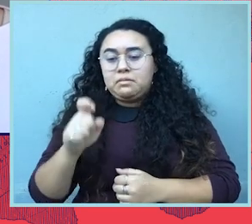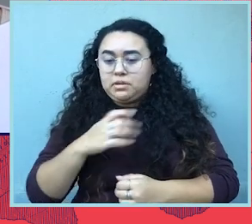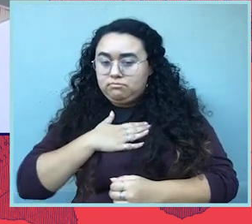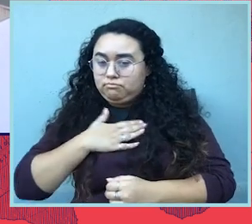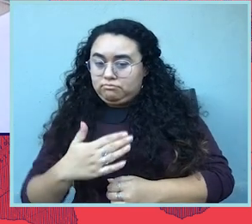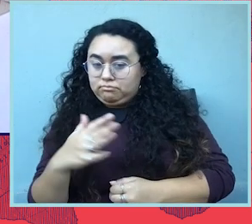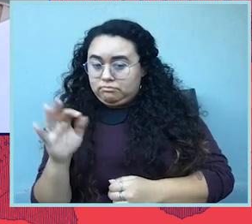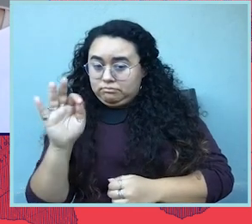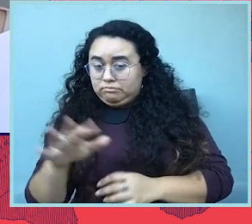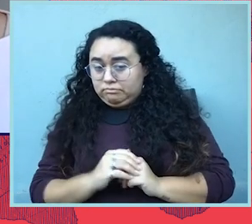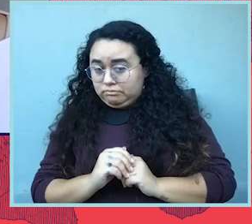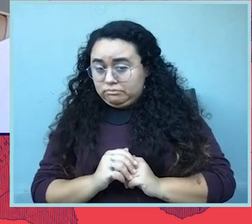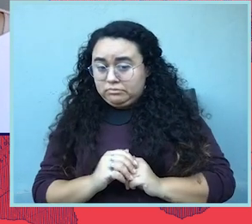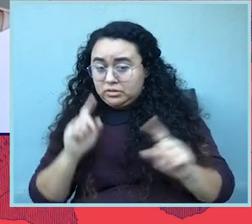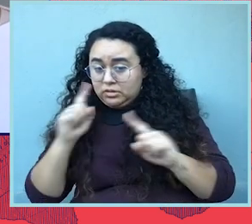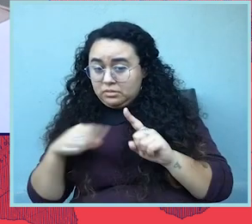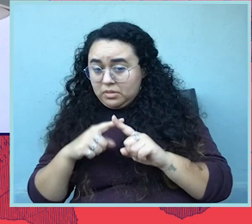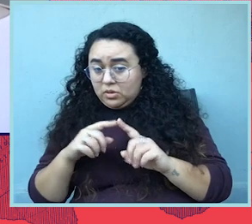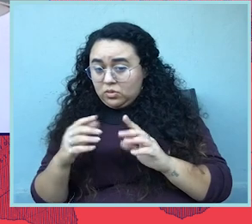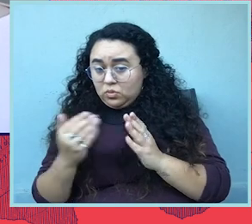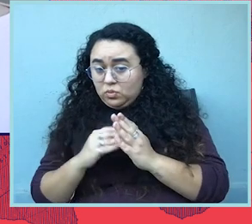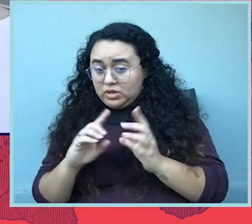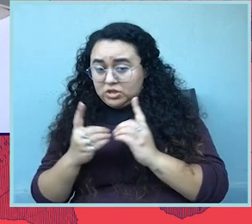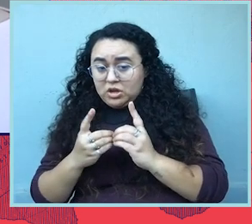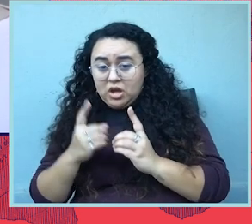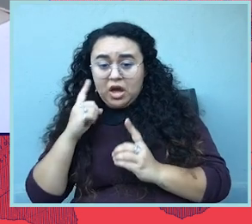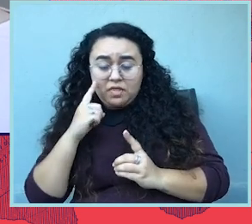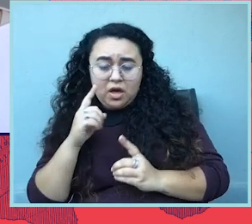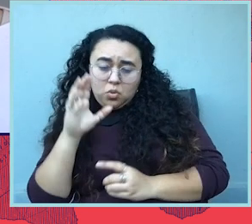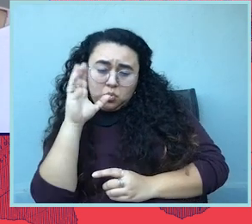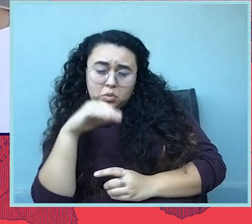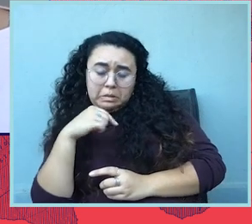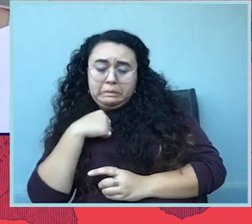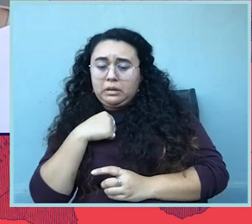I have to admit, when I first started hearing about redistricting, I thought it sounded a little wonky.